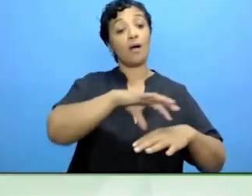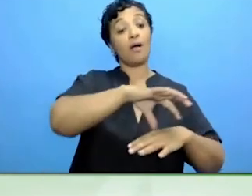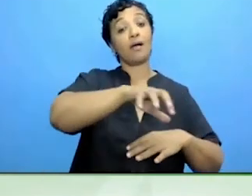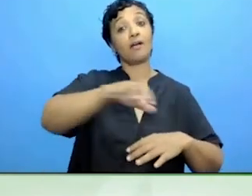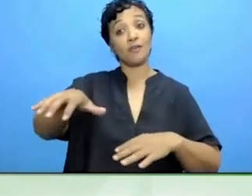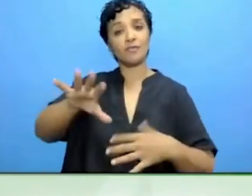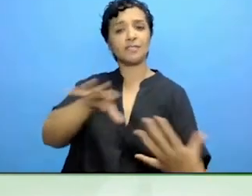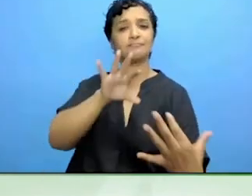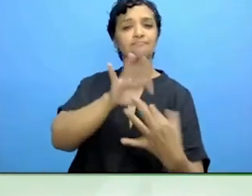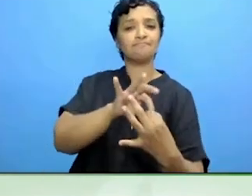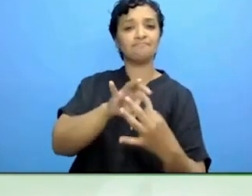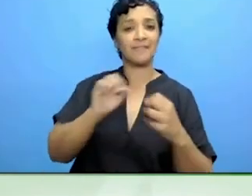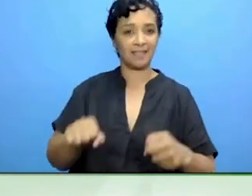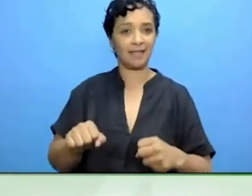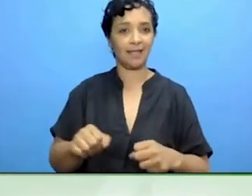point to hold onto and to be optimistic.